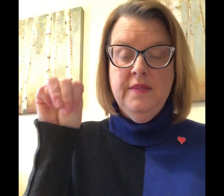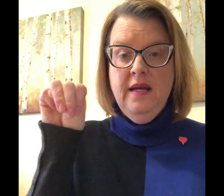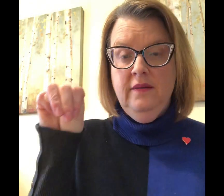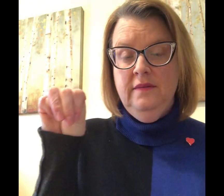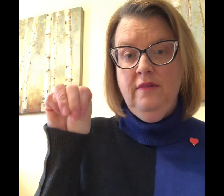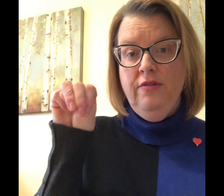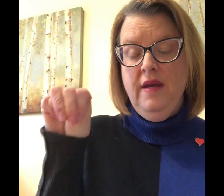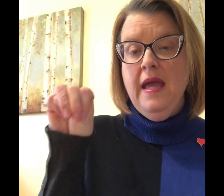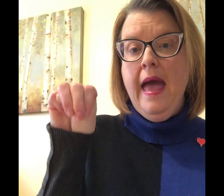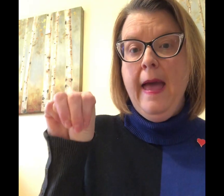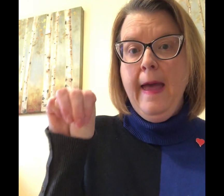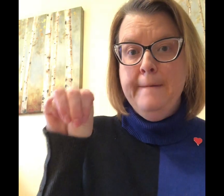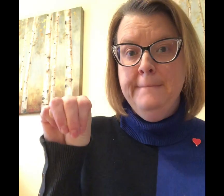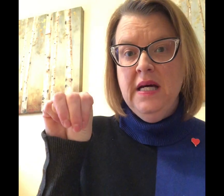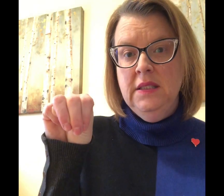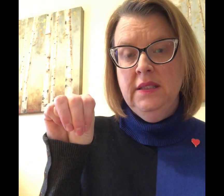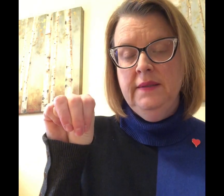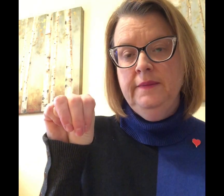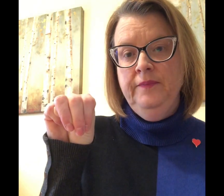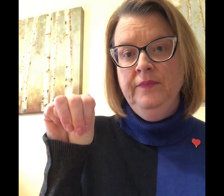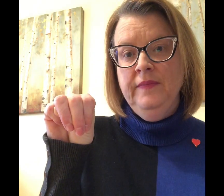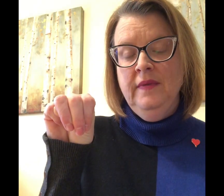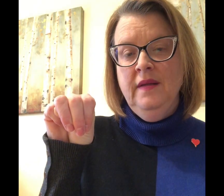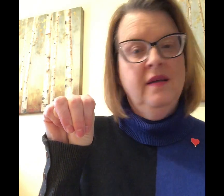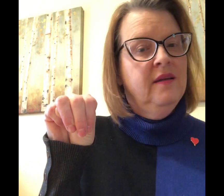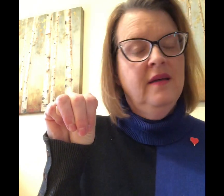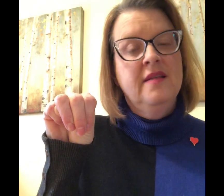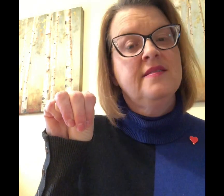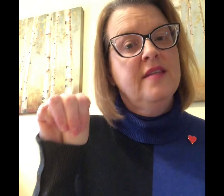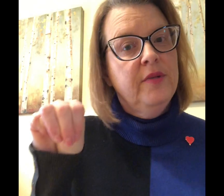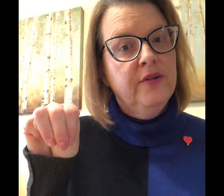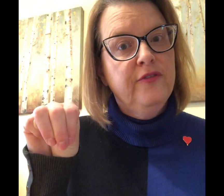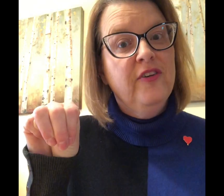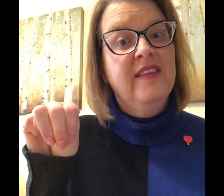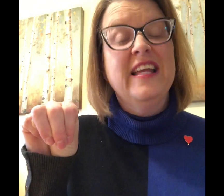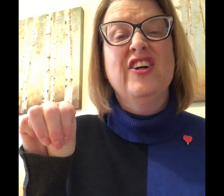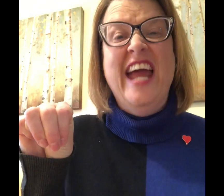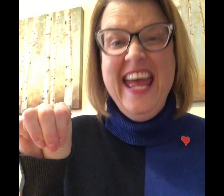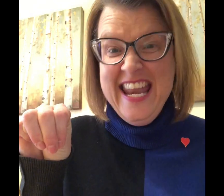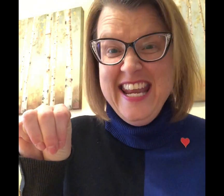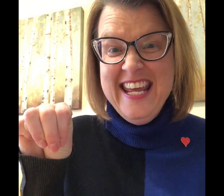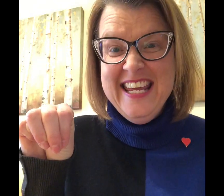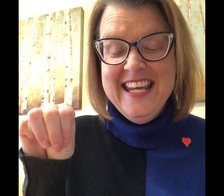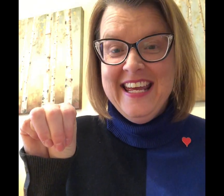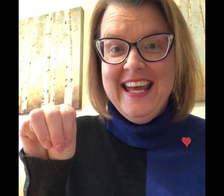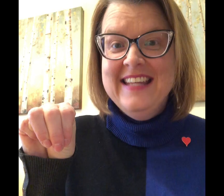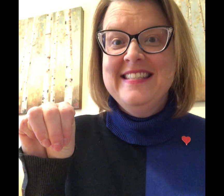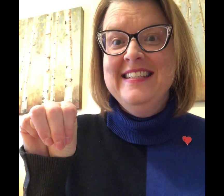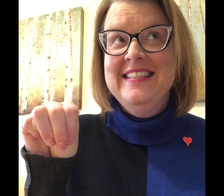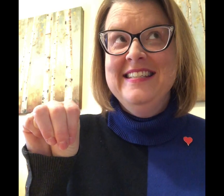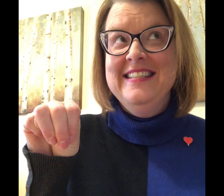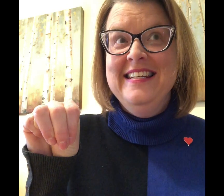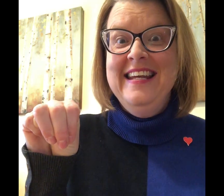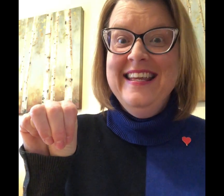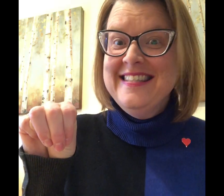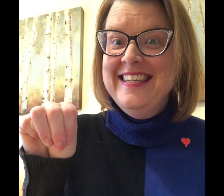down 3 m similar for the letter N as in Nancy